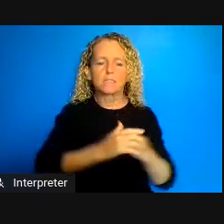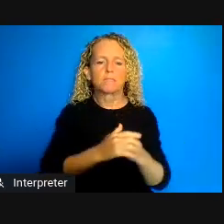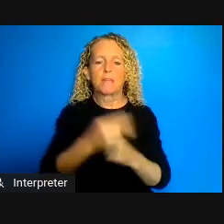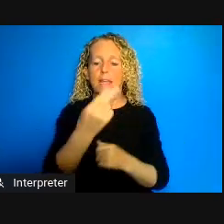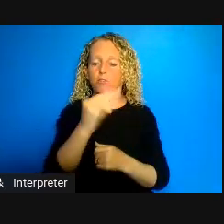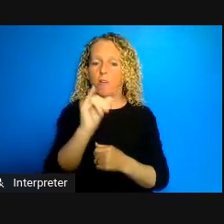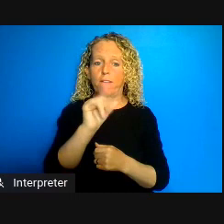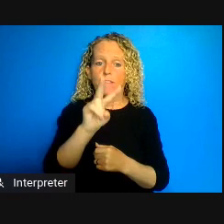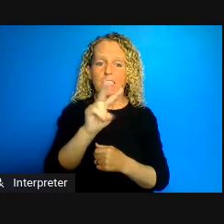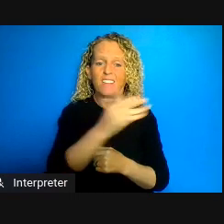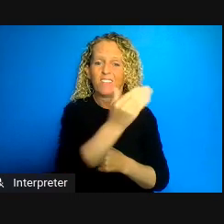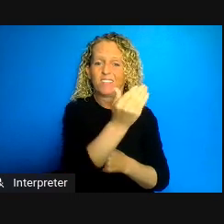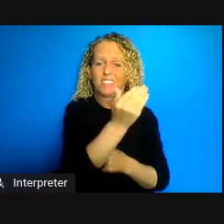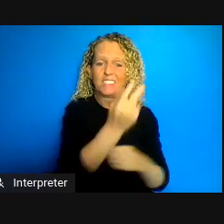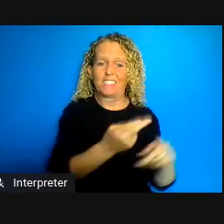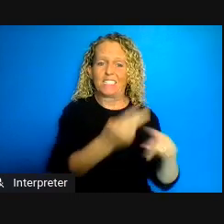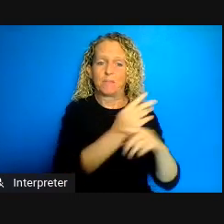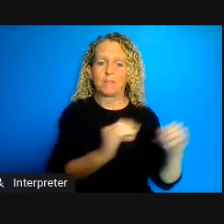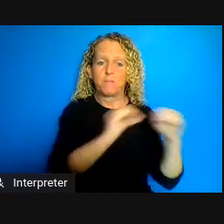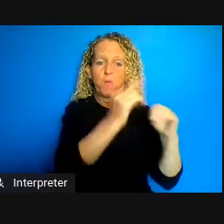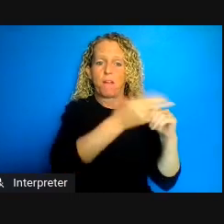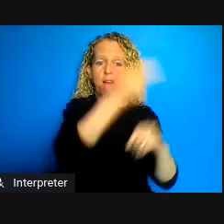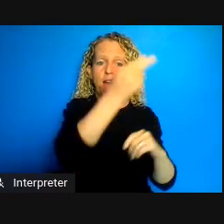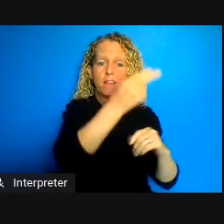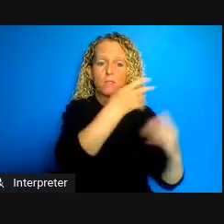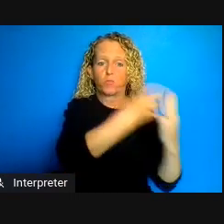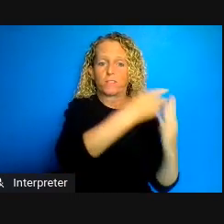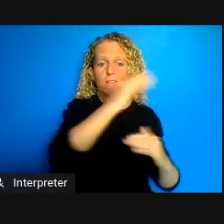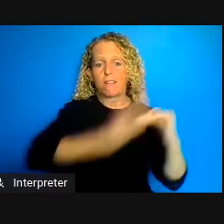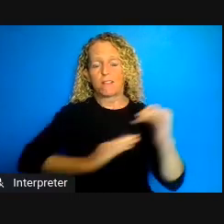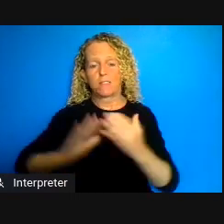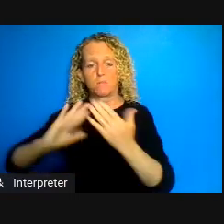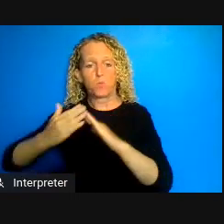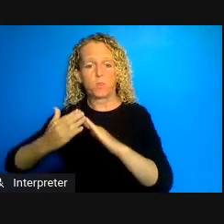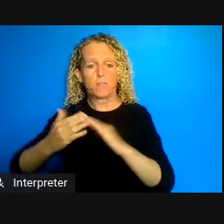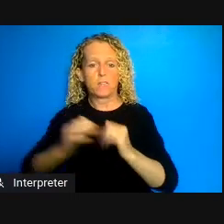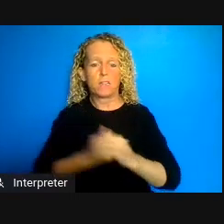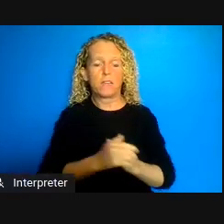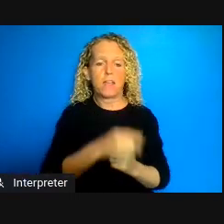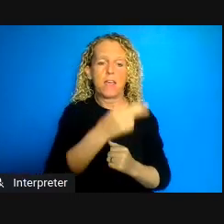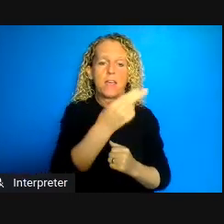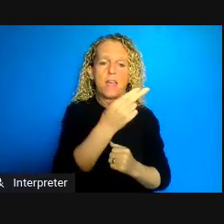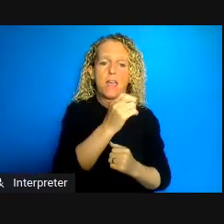higher in prison than community, Hep C is 30 times higher in presenting community,